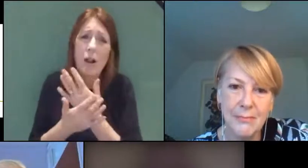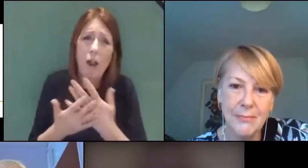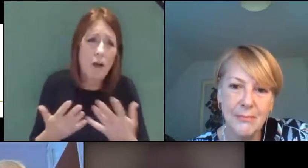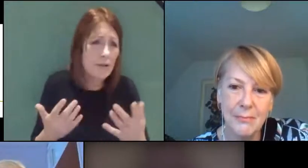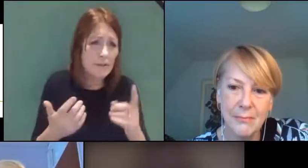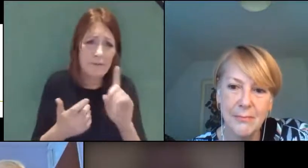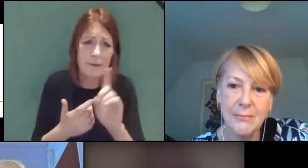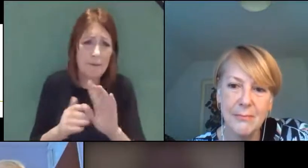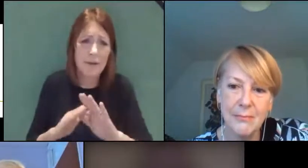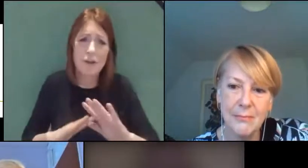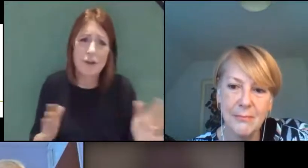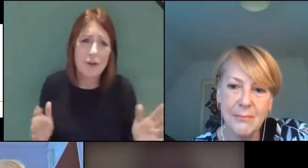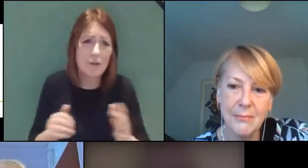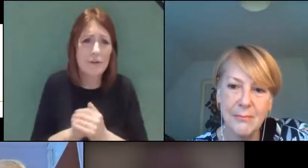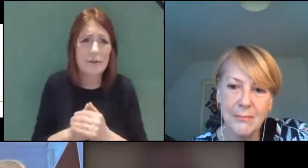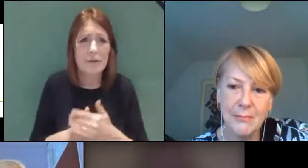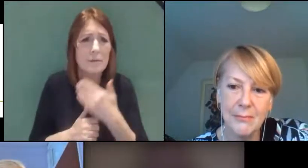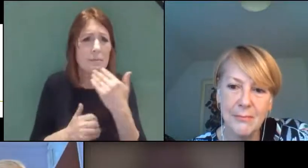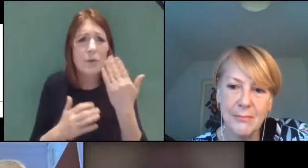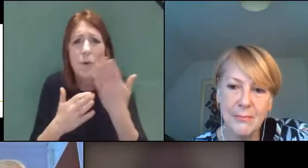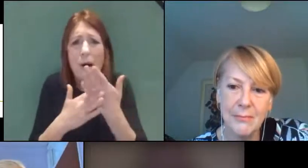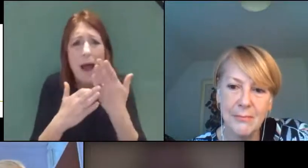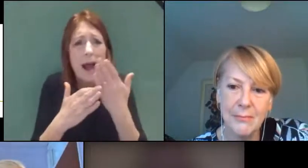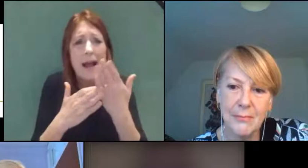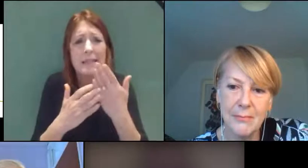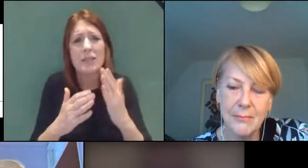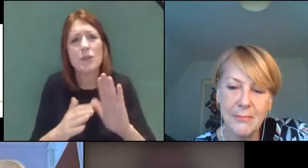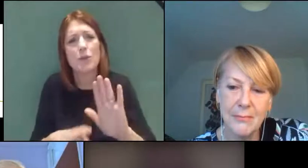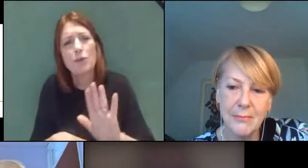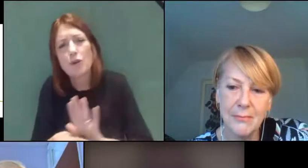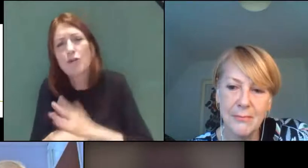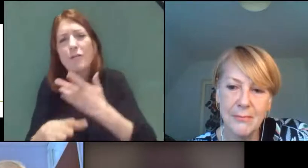where they don't necessarily have access to green space to run around in,